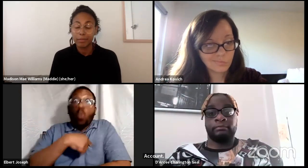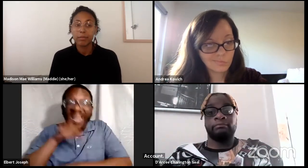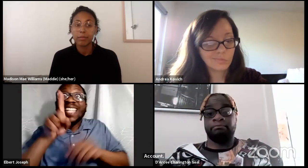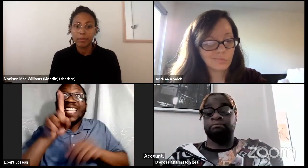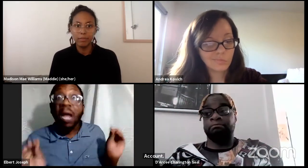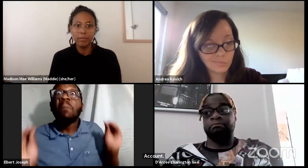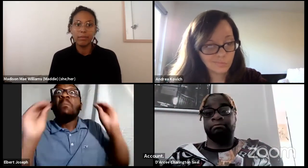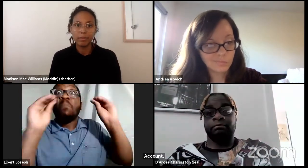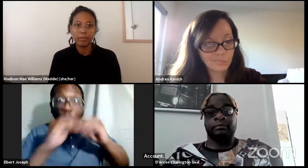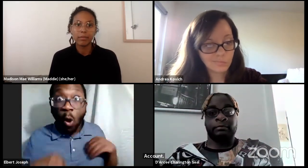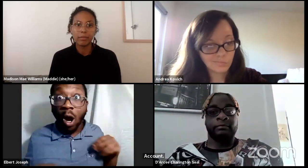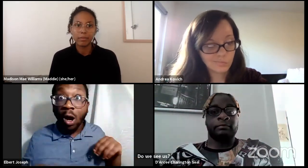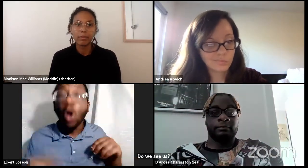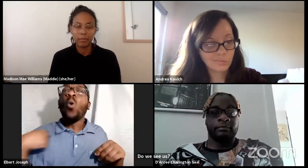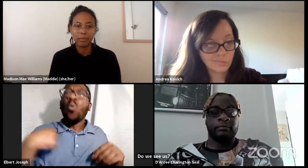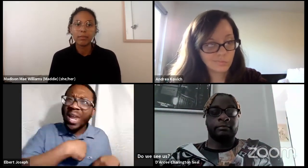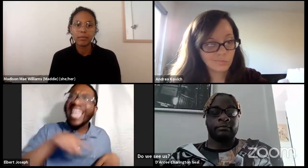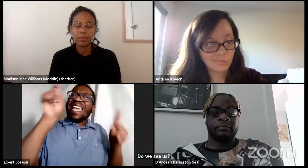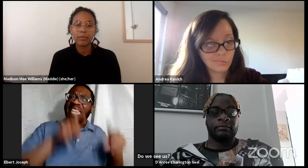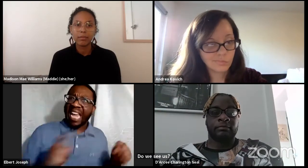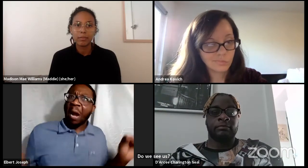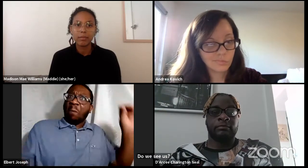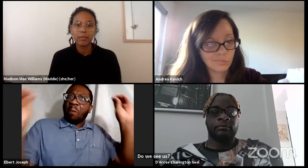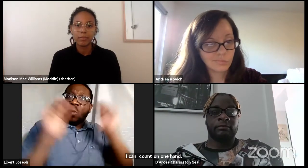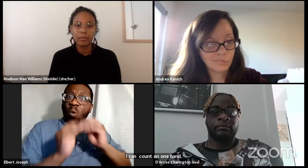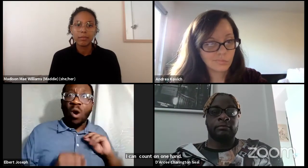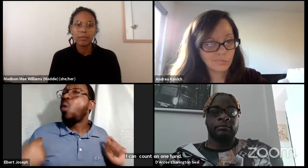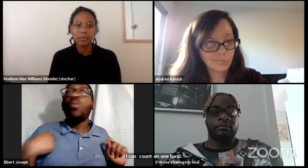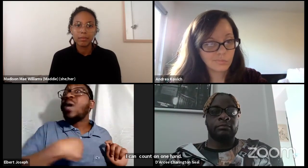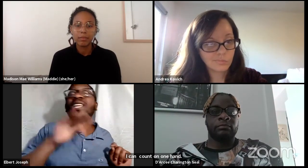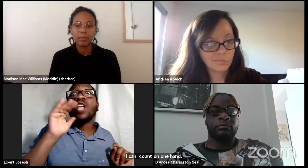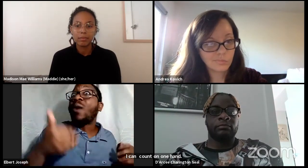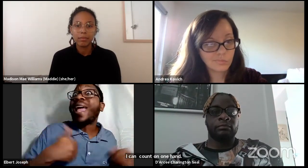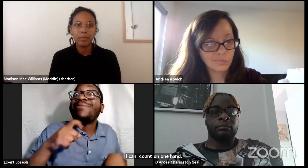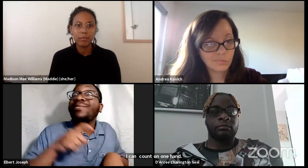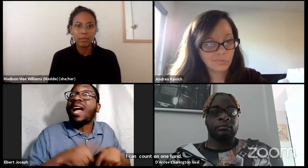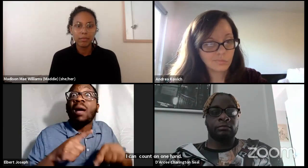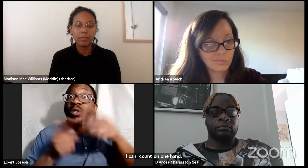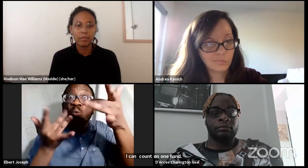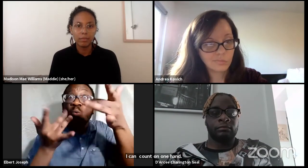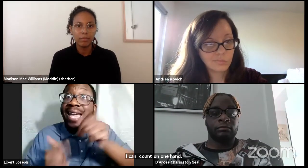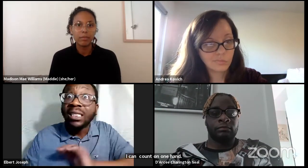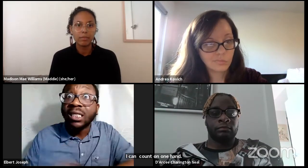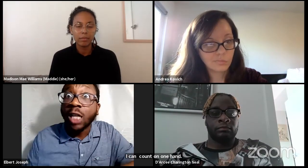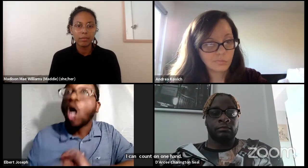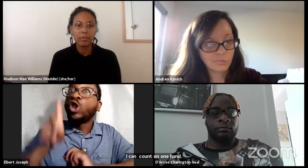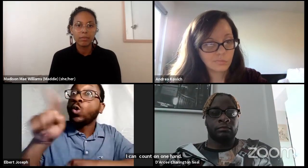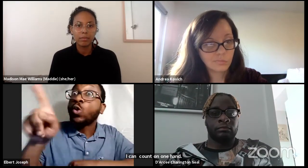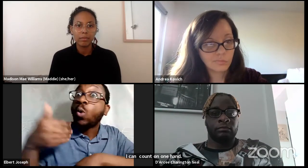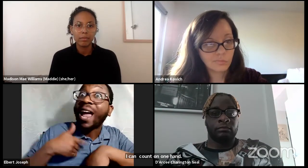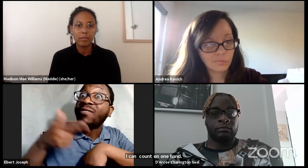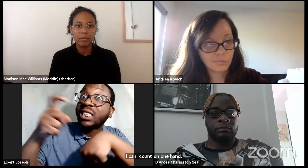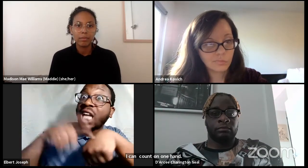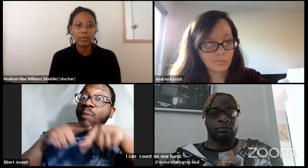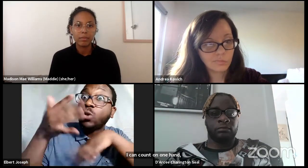I can count on one hand and we need to see more. We don't have time to wait.